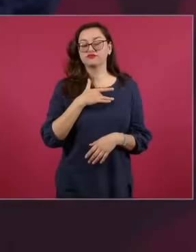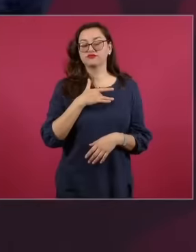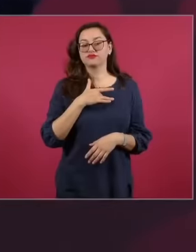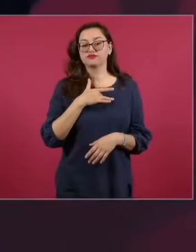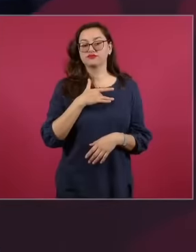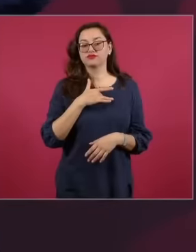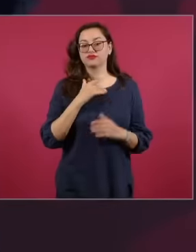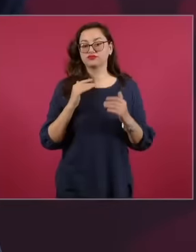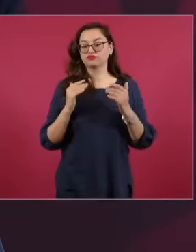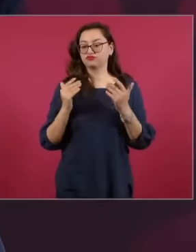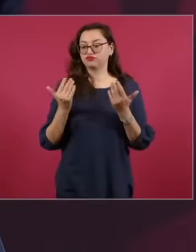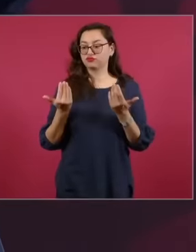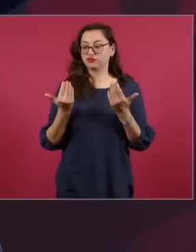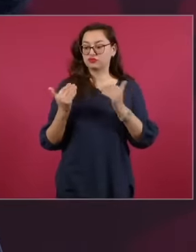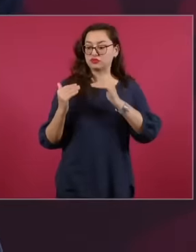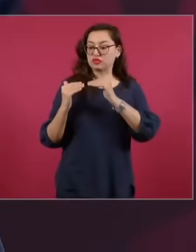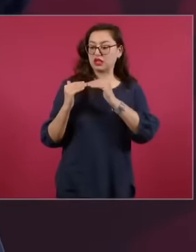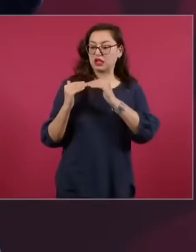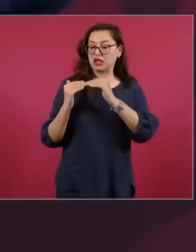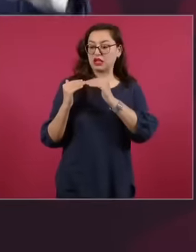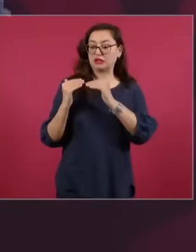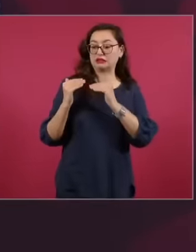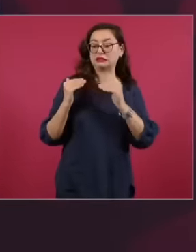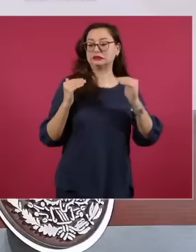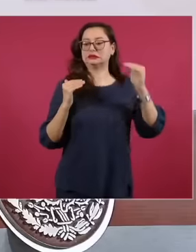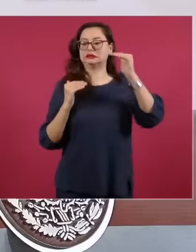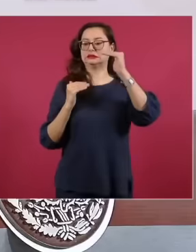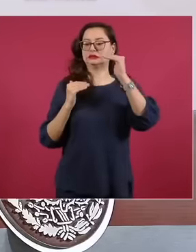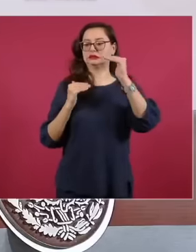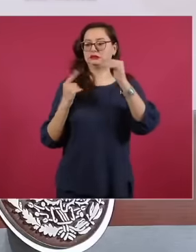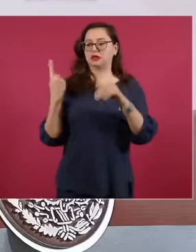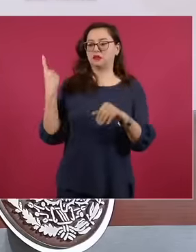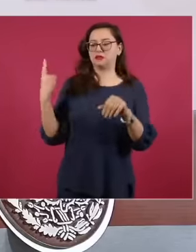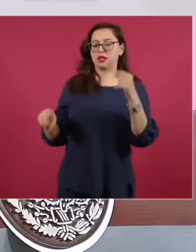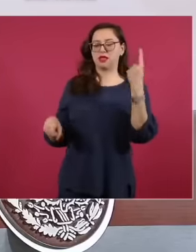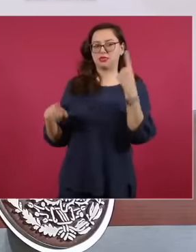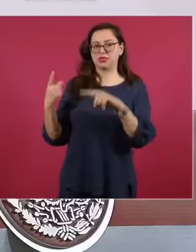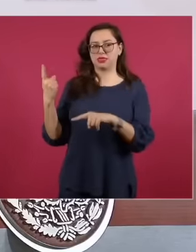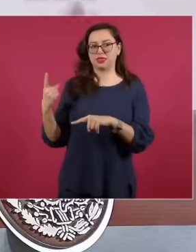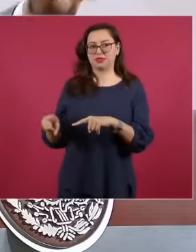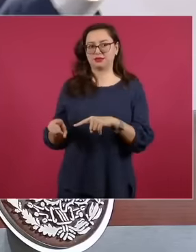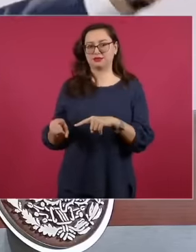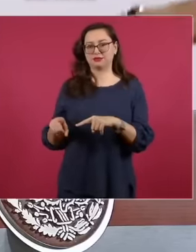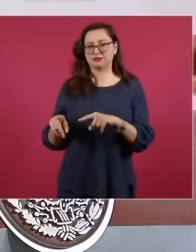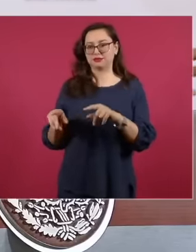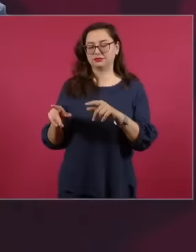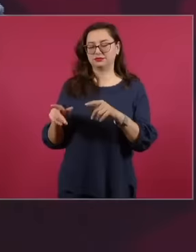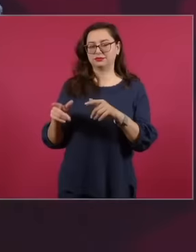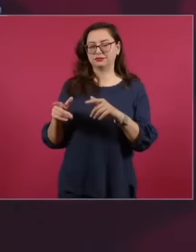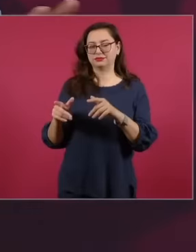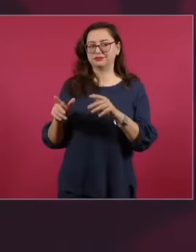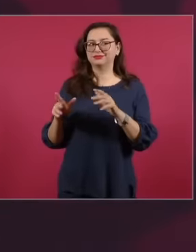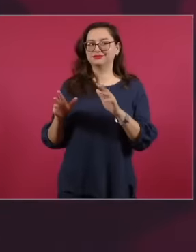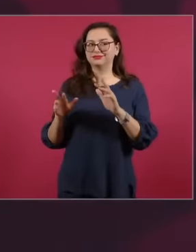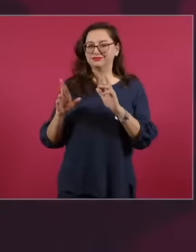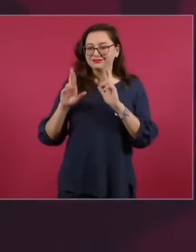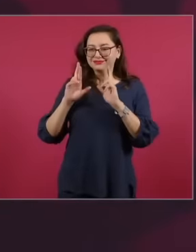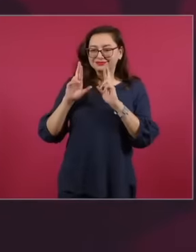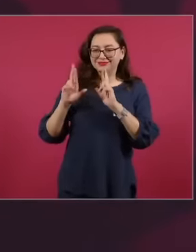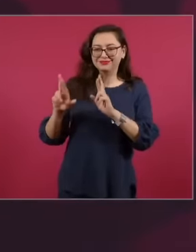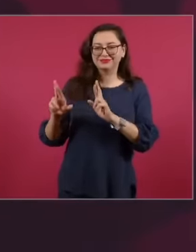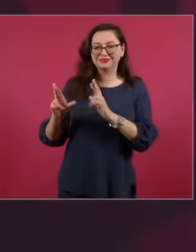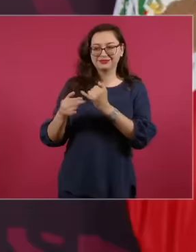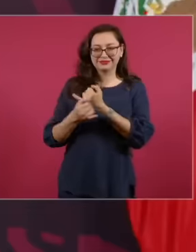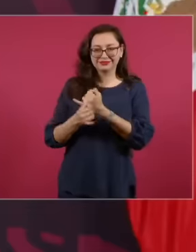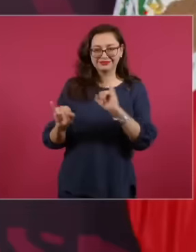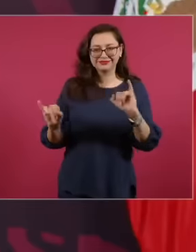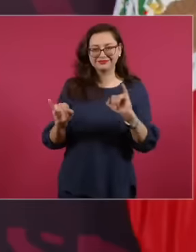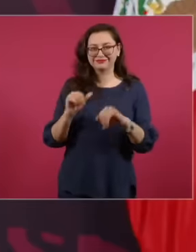acting as governments of the world and not respecting the independence and sovereignty of